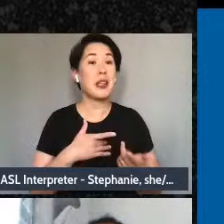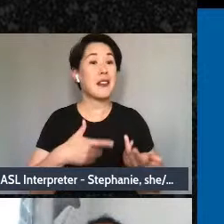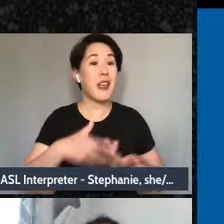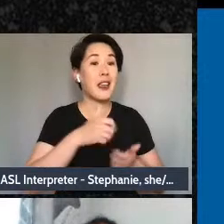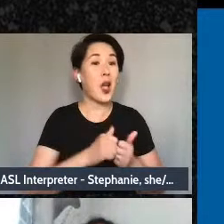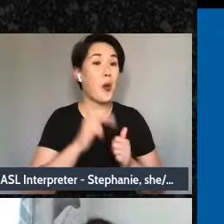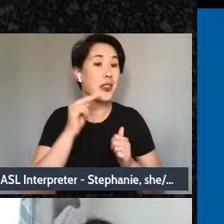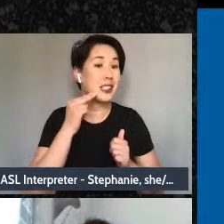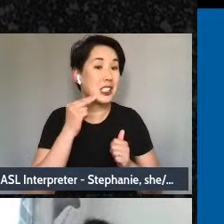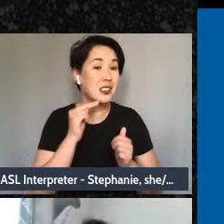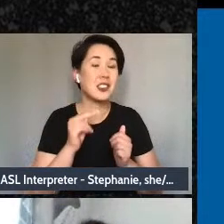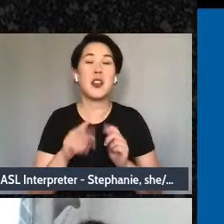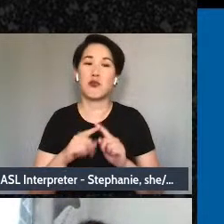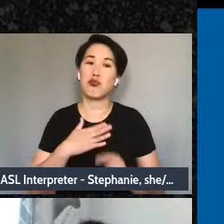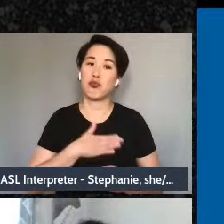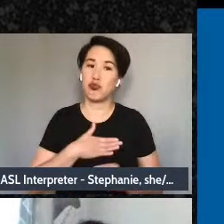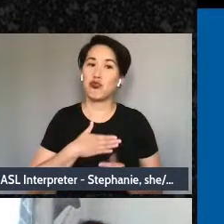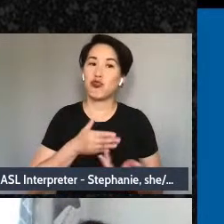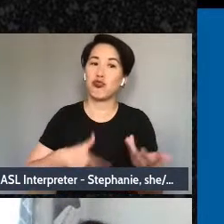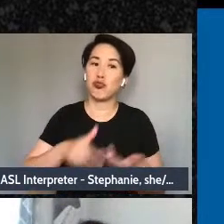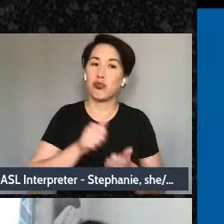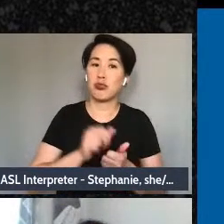her next-door neighbor, and her pet or her pets.